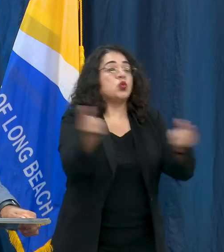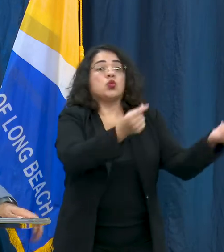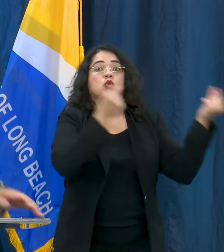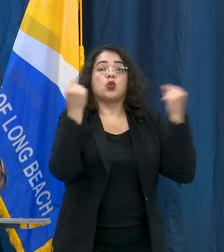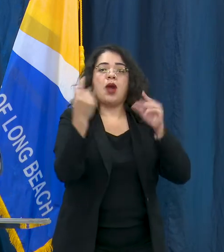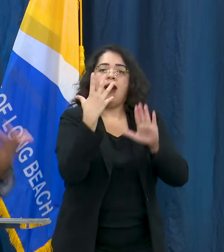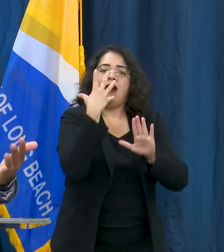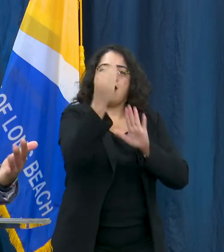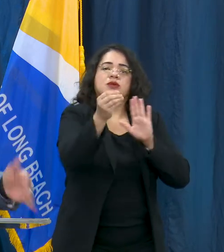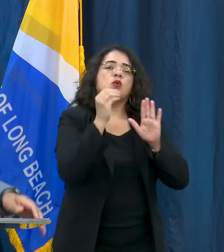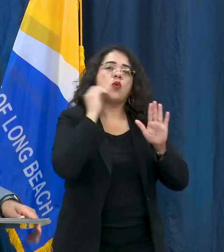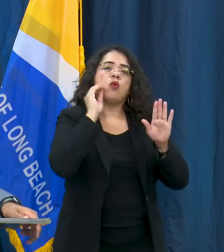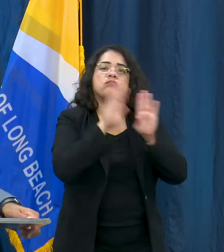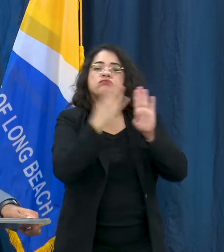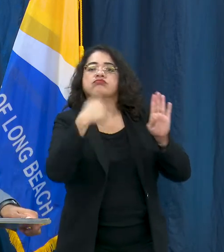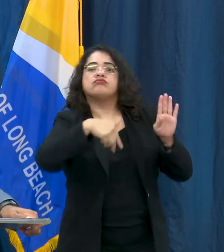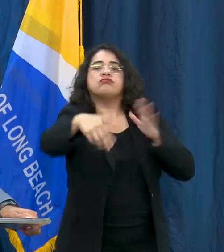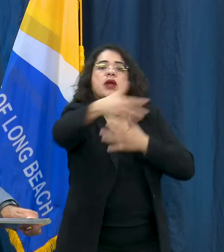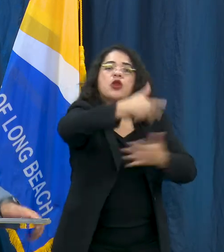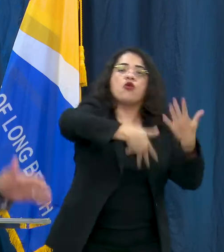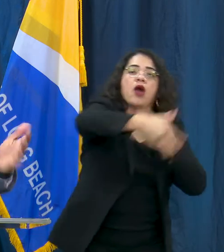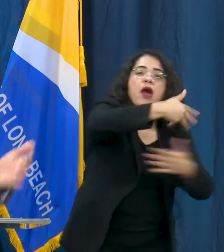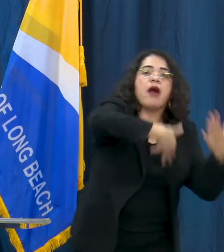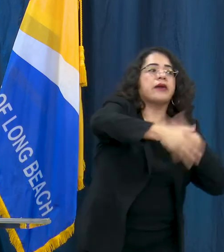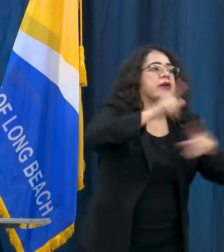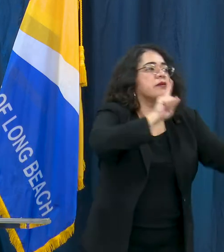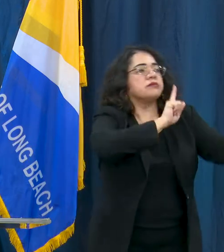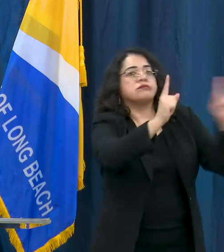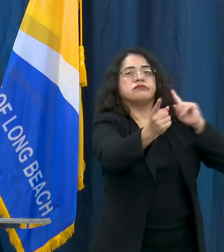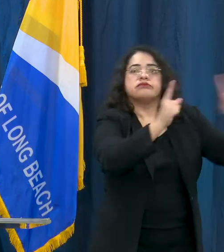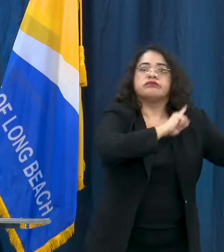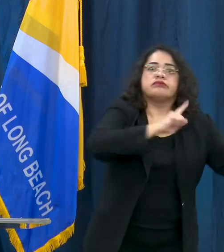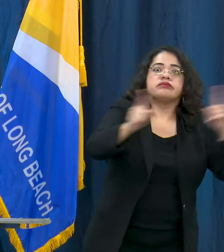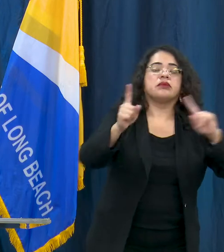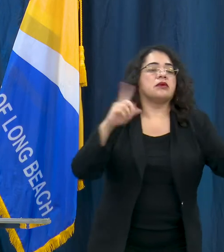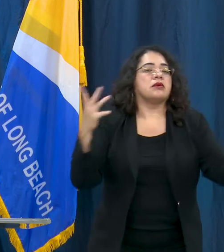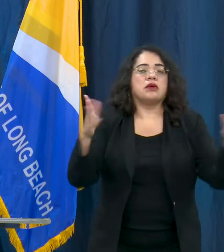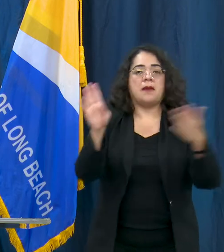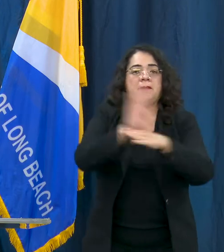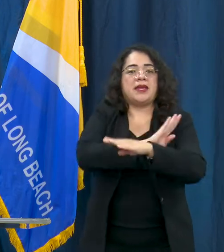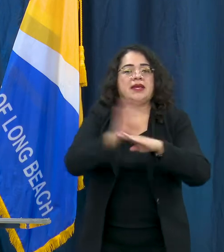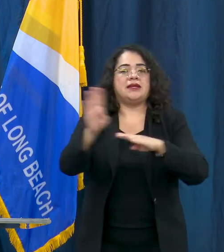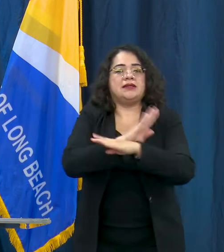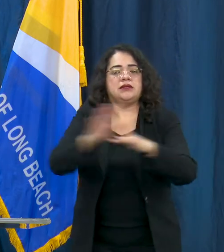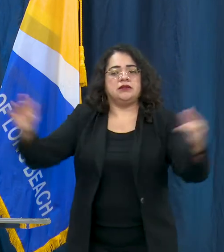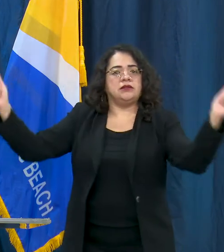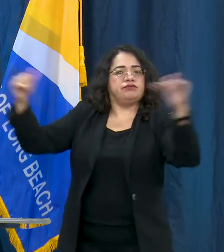when you're interacting with other people, when certainly when you're going into a business, it is required. We know there are